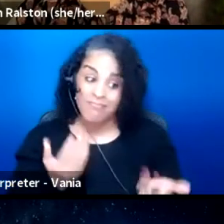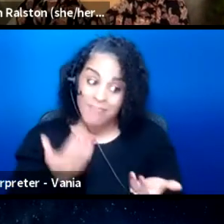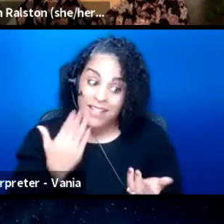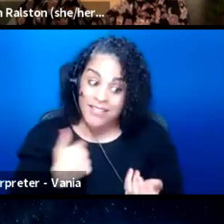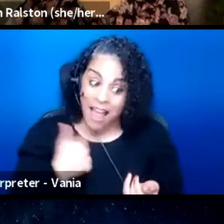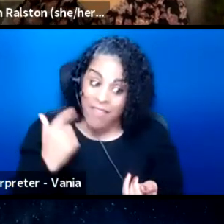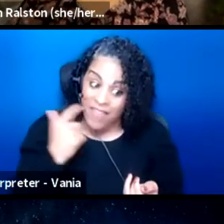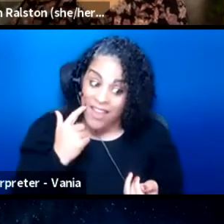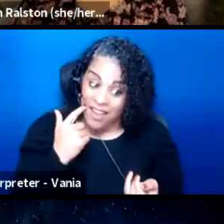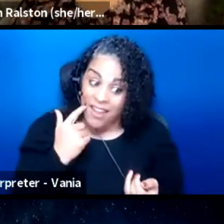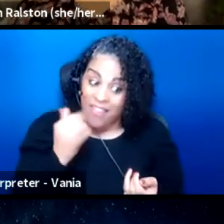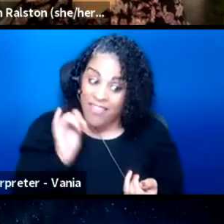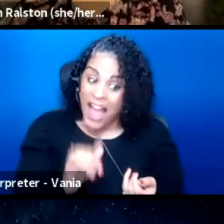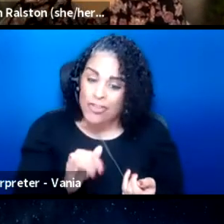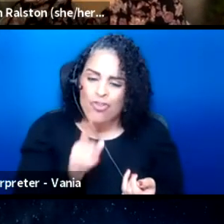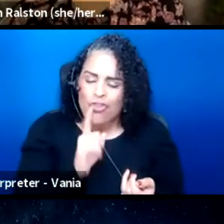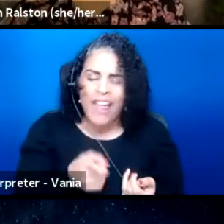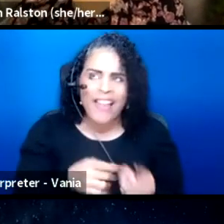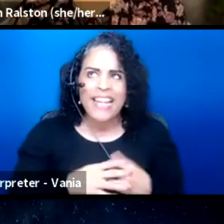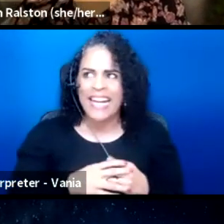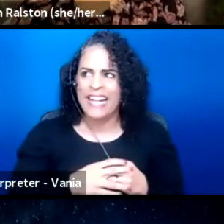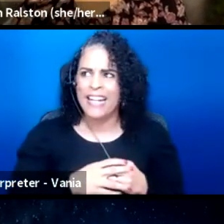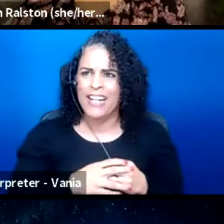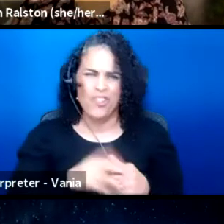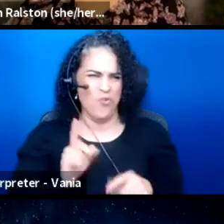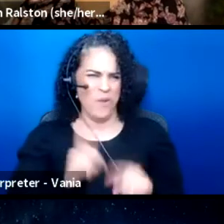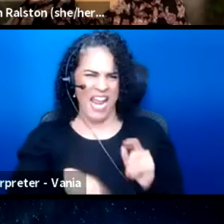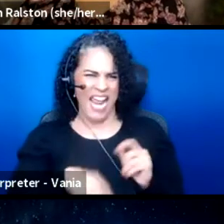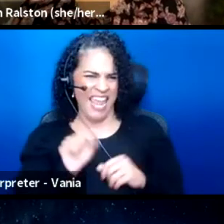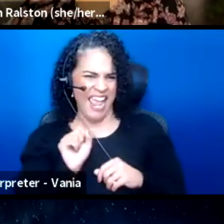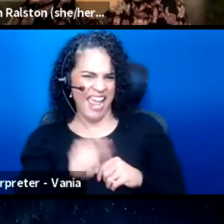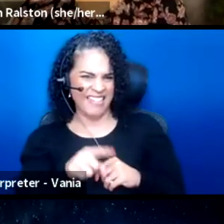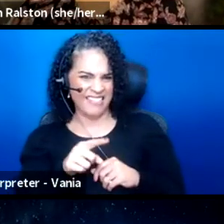I think it's unreasonable to ask able bodied people